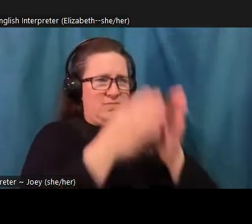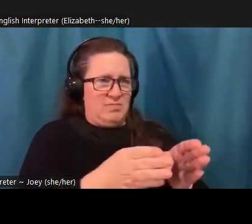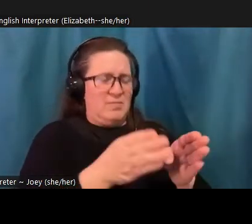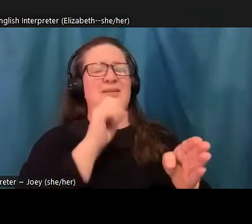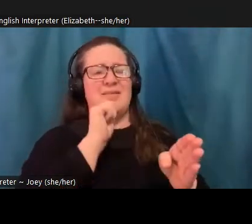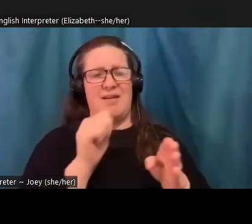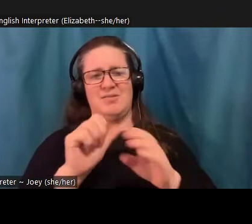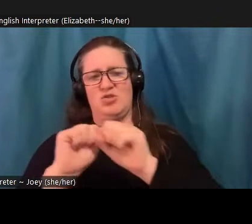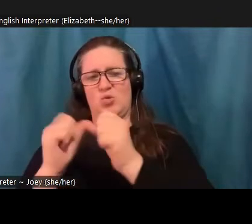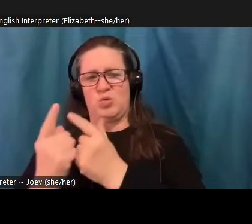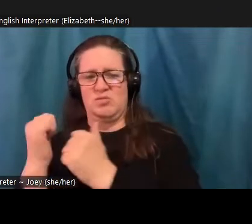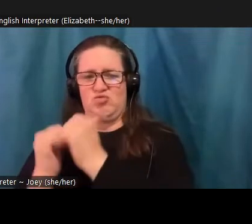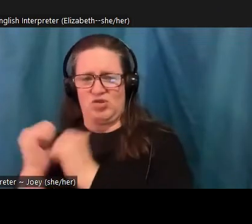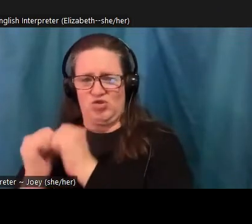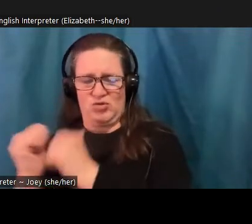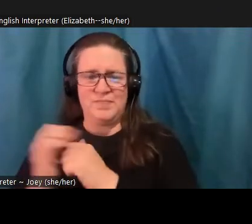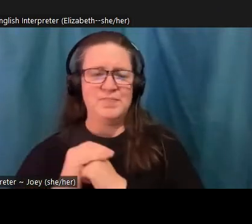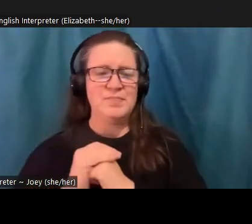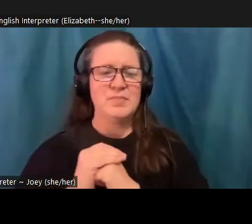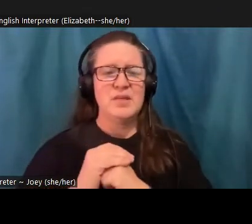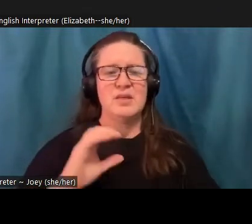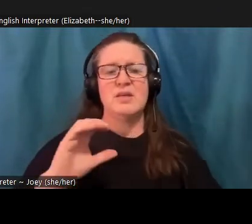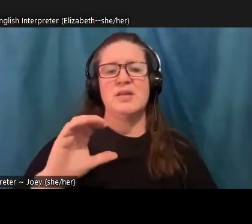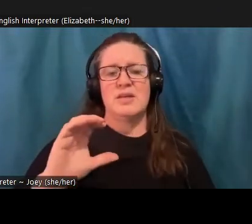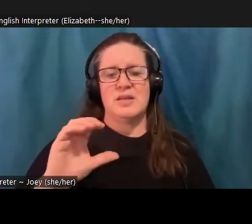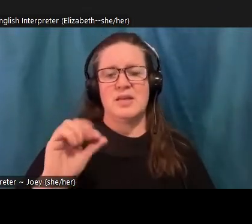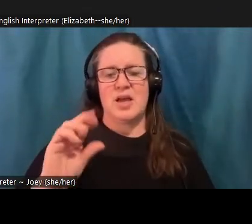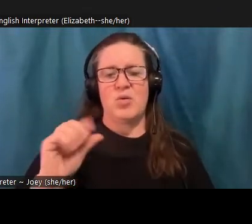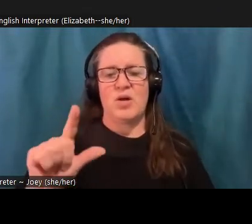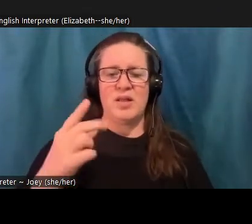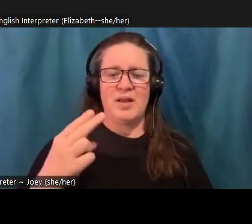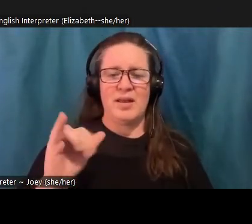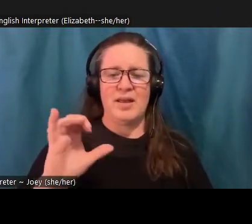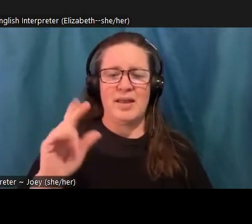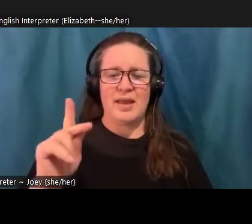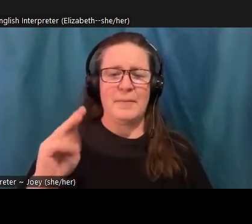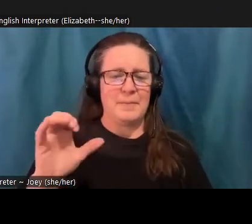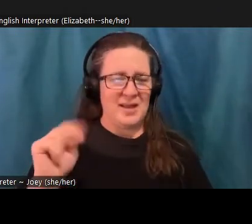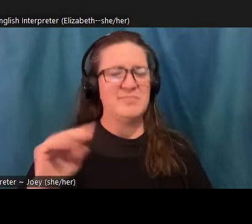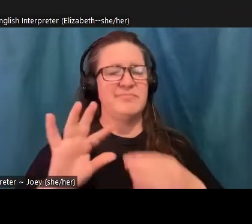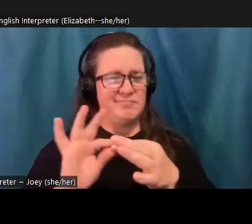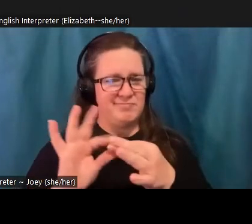Carolyn Hickman puts this at the core of all of her work with young people where she talks about how climate anxiety arises